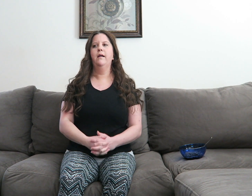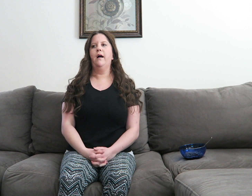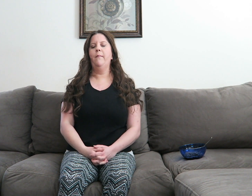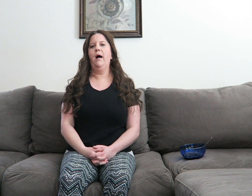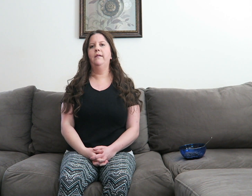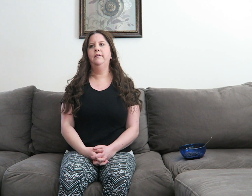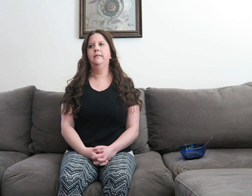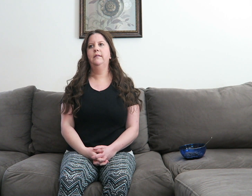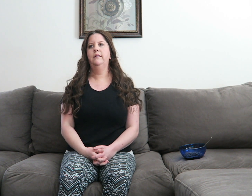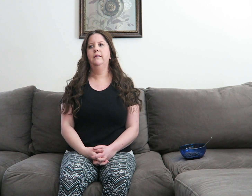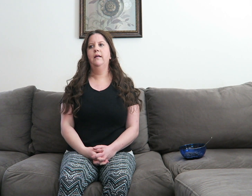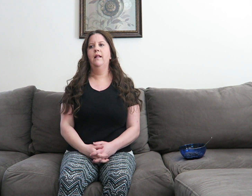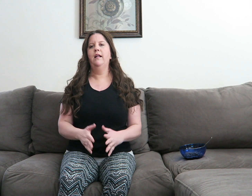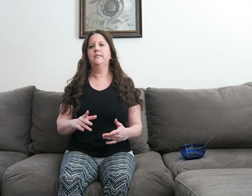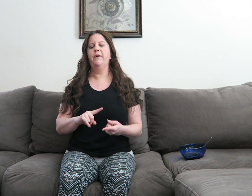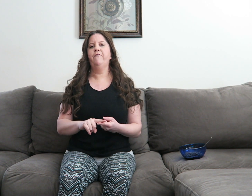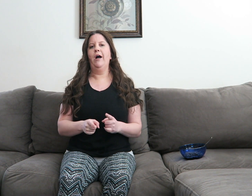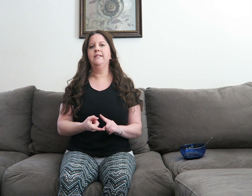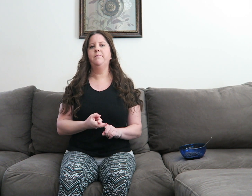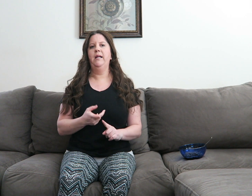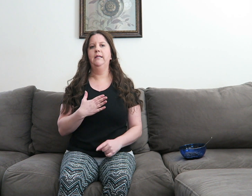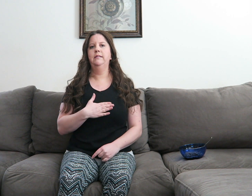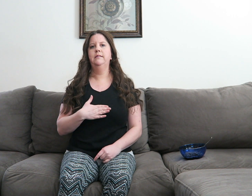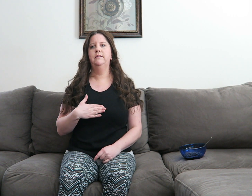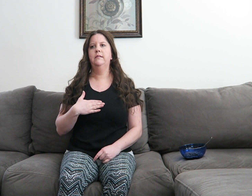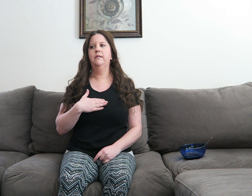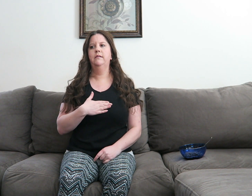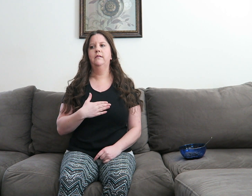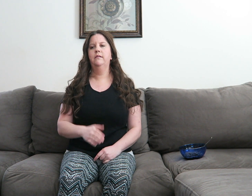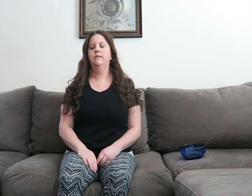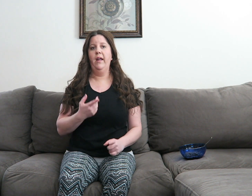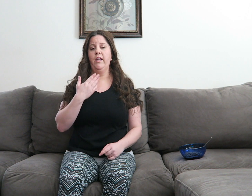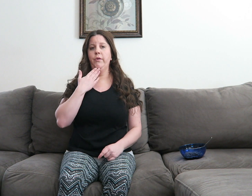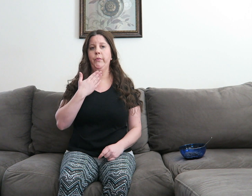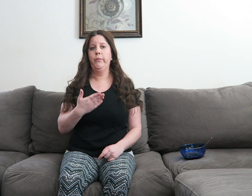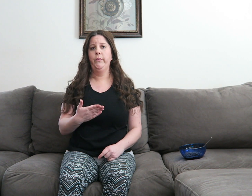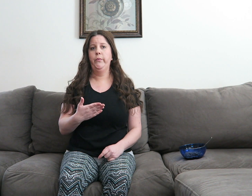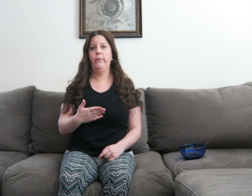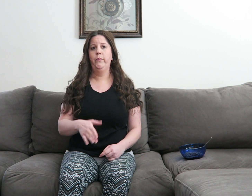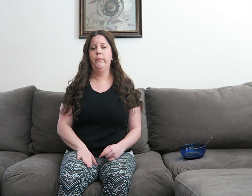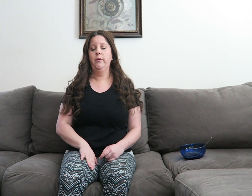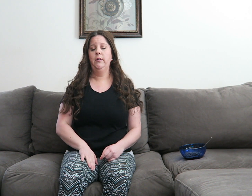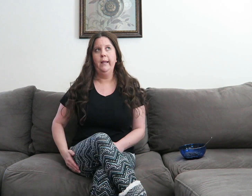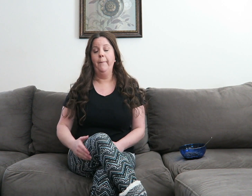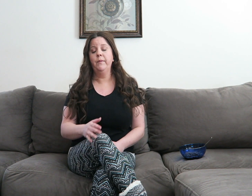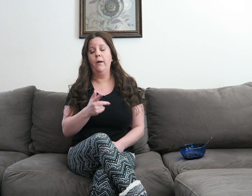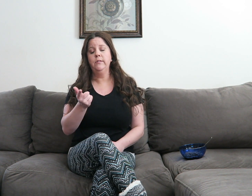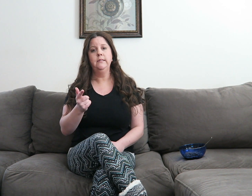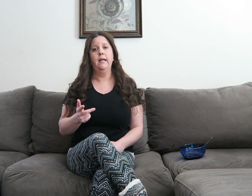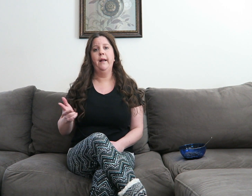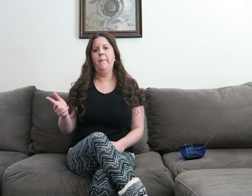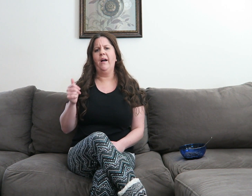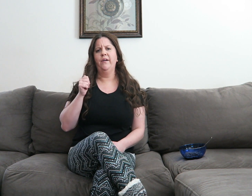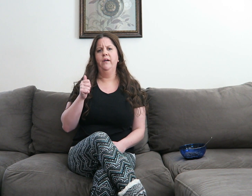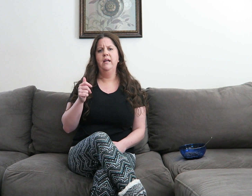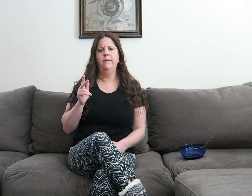C'mon, let's be friends please, thank you. Yeah, I was gonna say